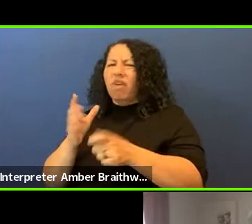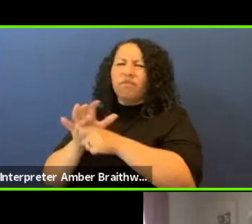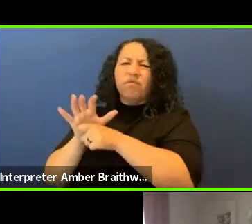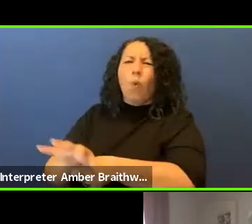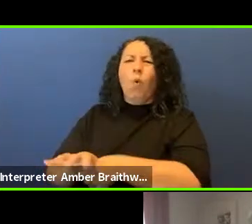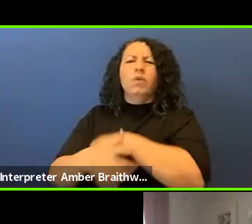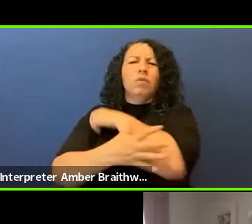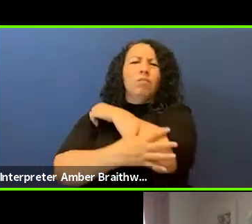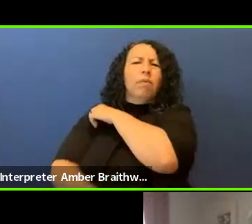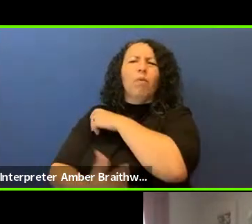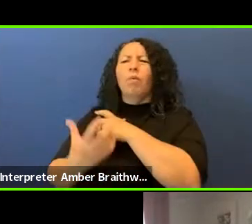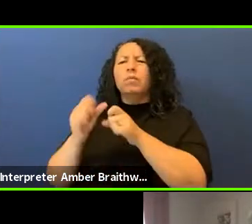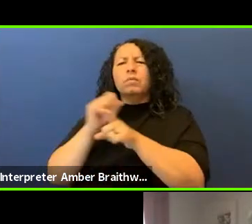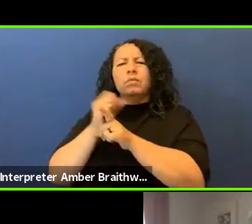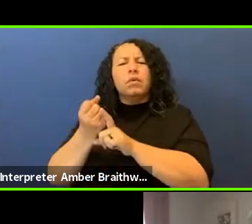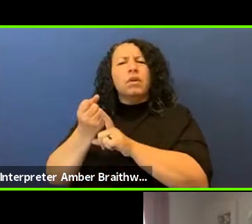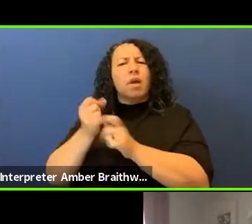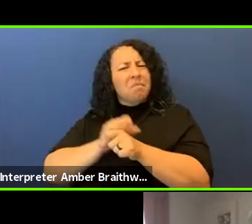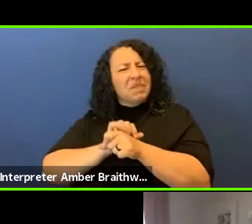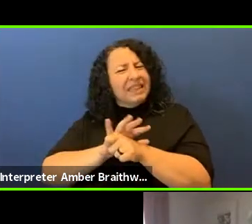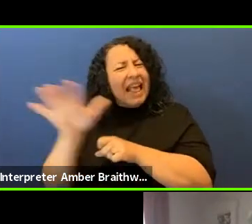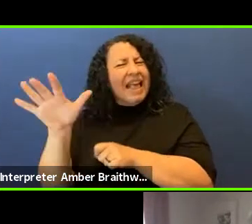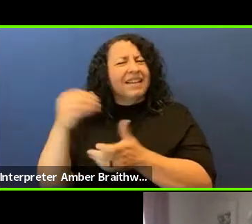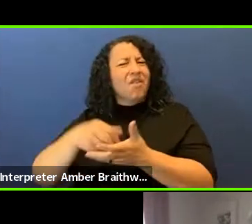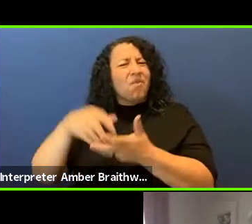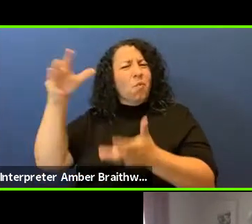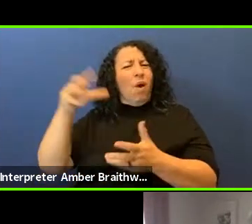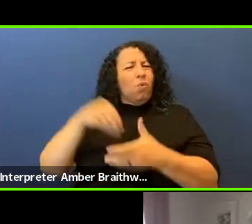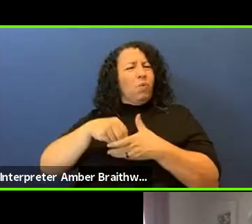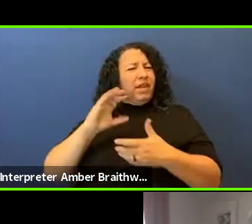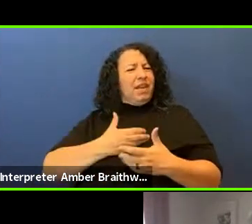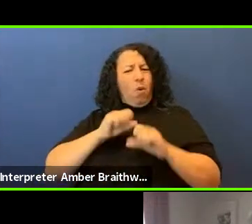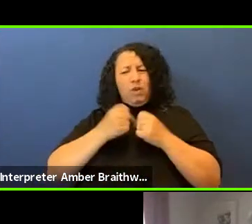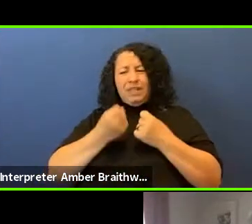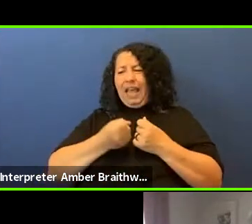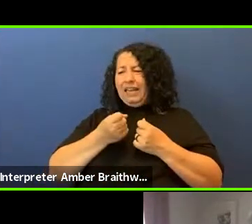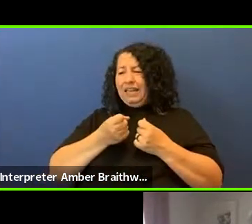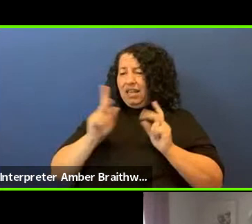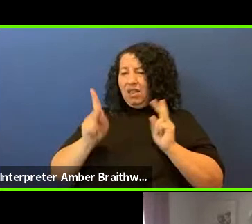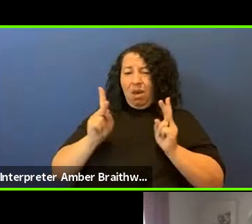wealth in our society so that the peasants do not need to starve in